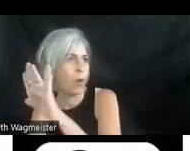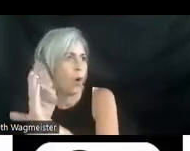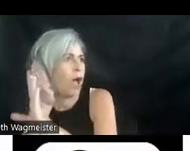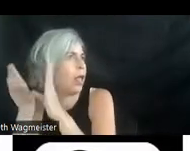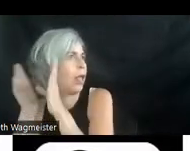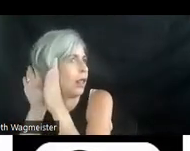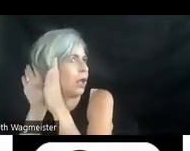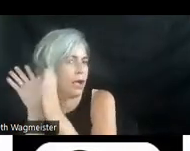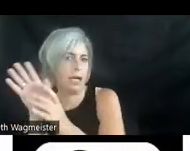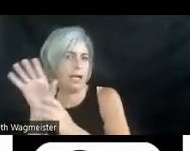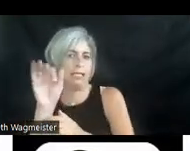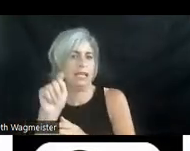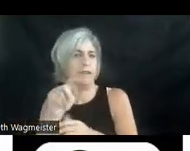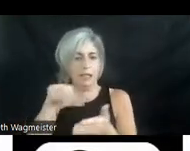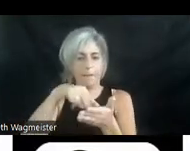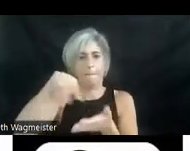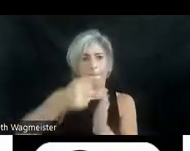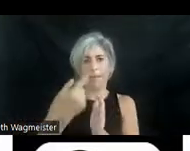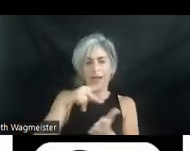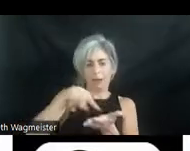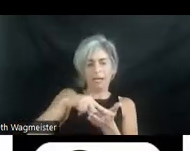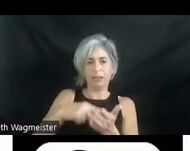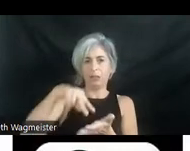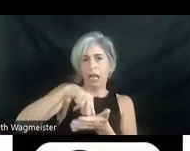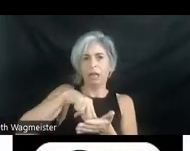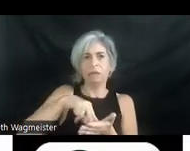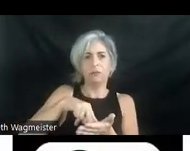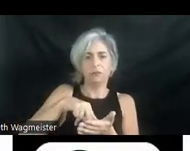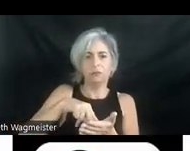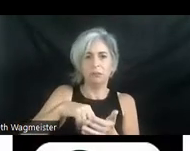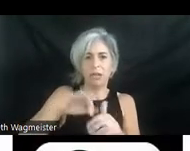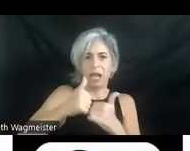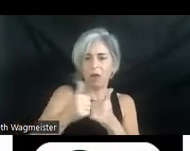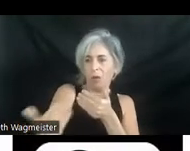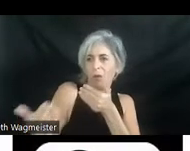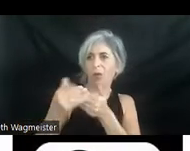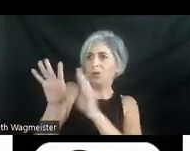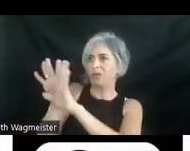singers dance at their mic stands. It's in vogue. Our view floats to a vent behind him and away from a vent